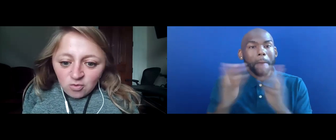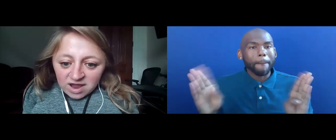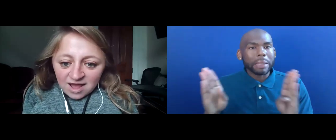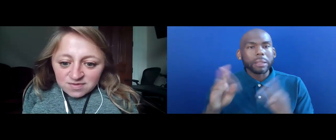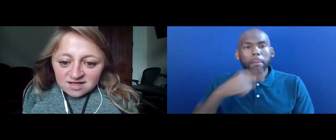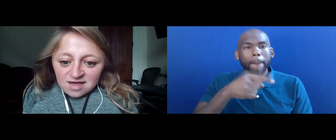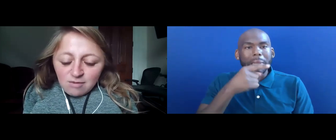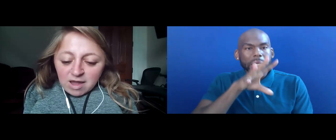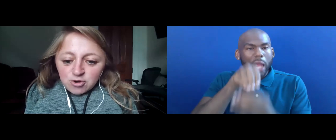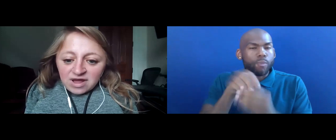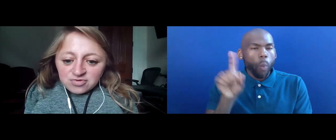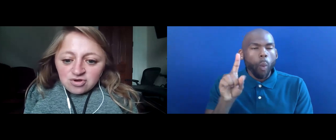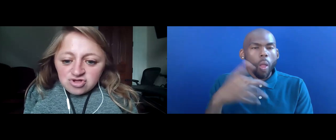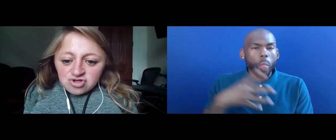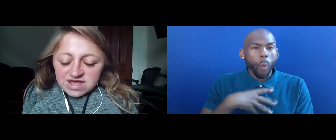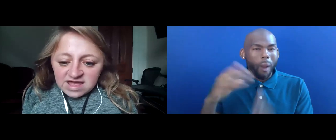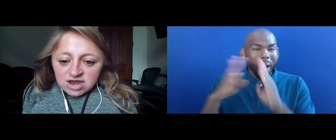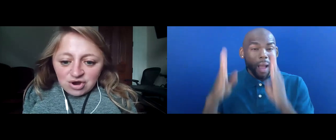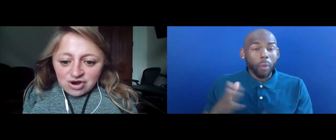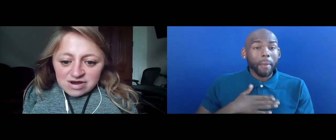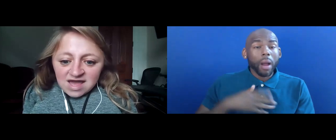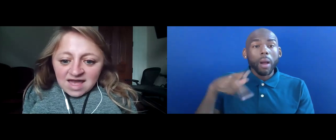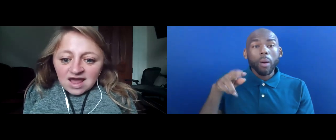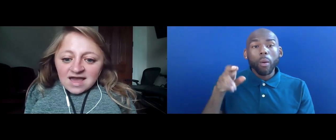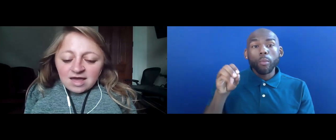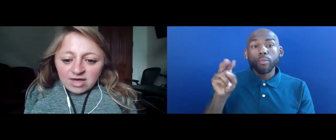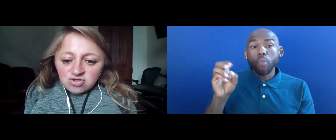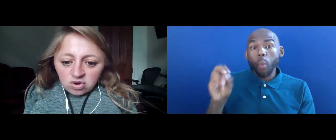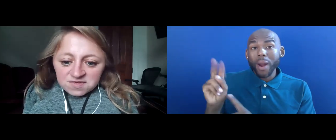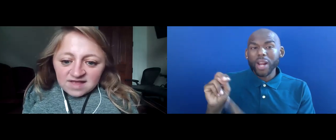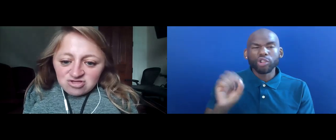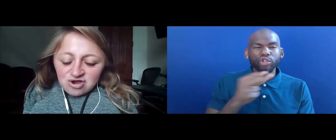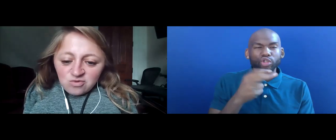THE WHITE HOUSE. MY PRONOUNS ARE SHE/HER AND I'M A SHORT OF STATURE